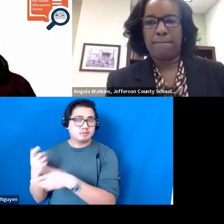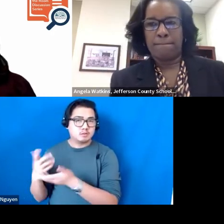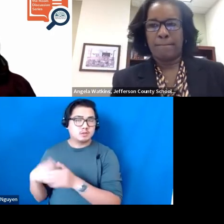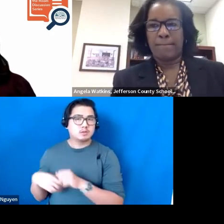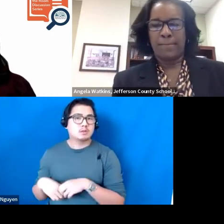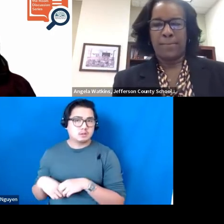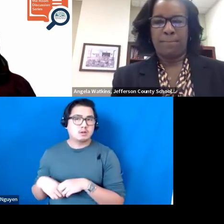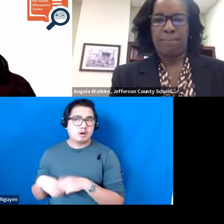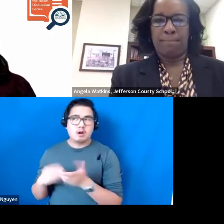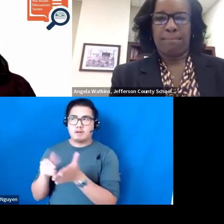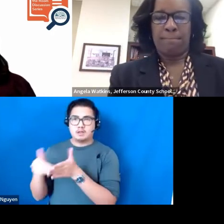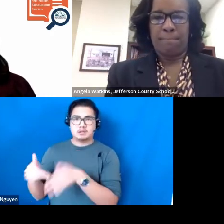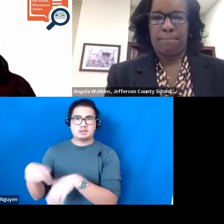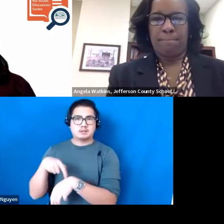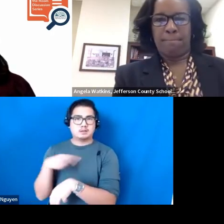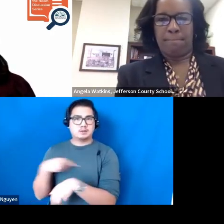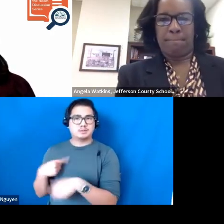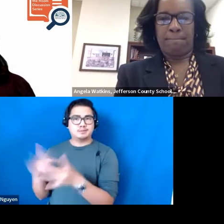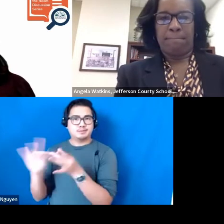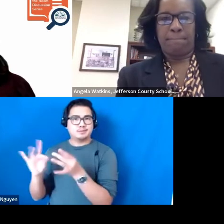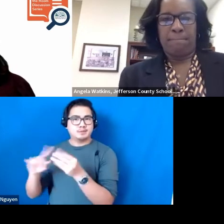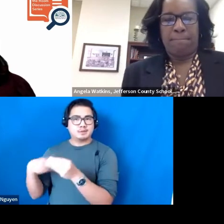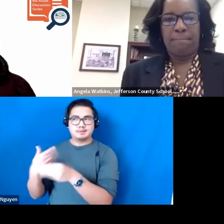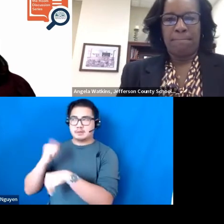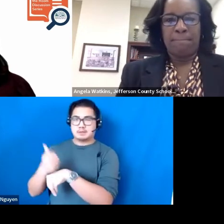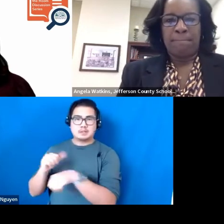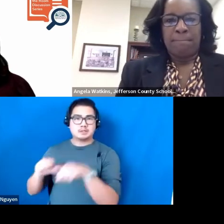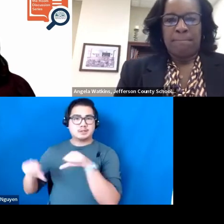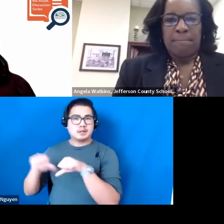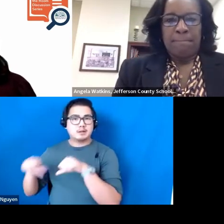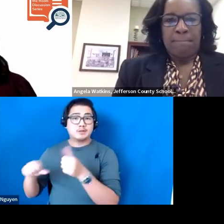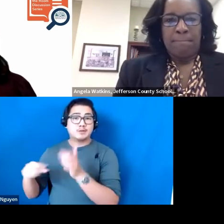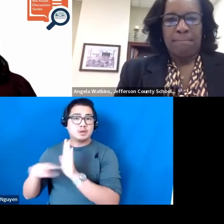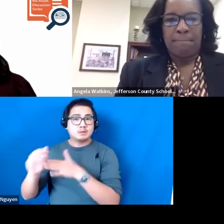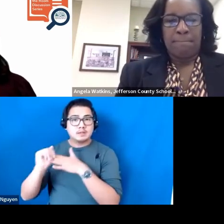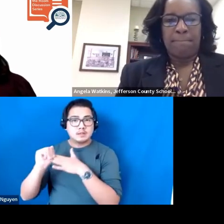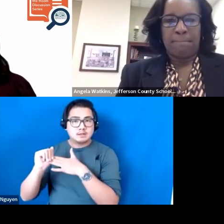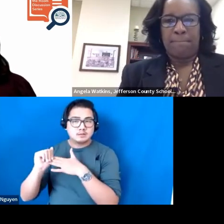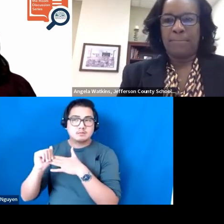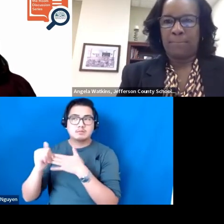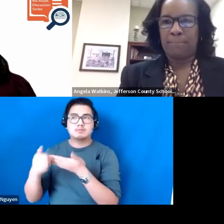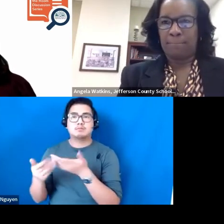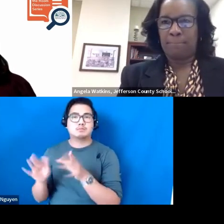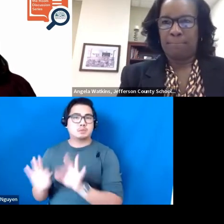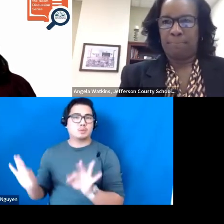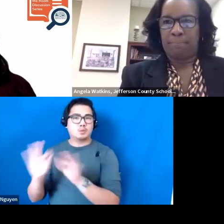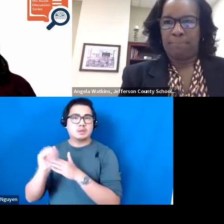been spoken about in Implementation Science which our leadership, Leadership drivers and